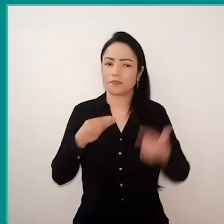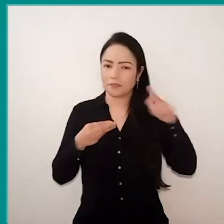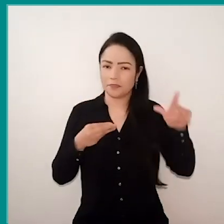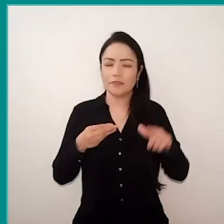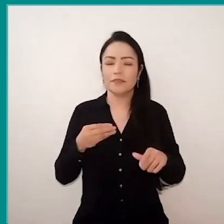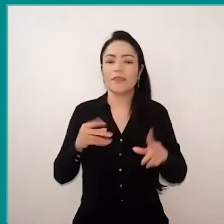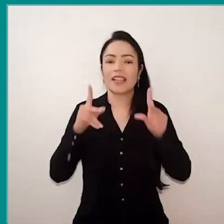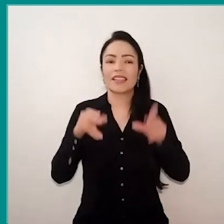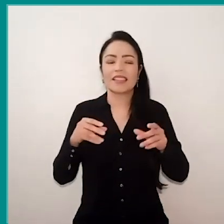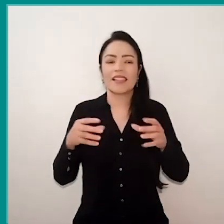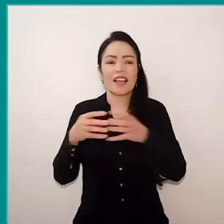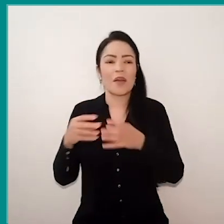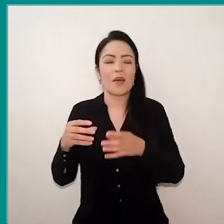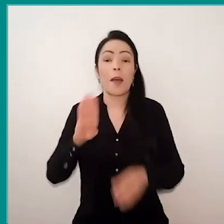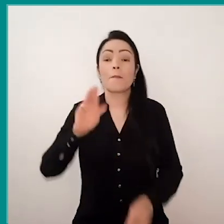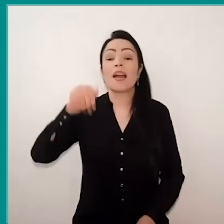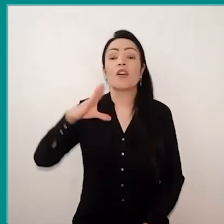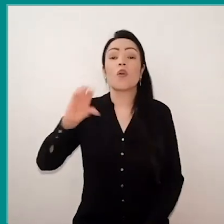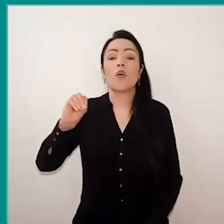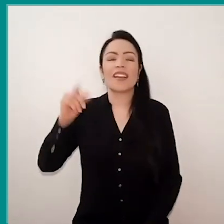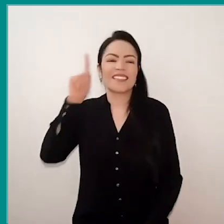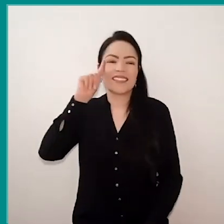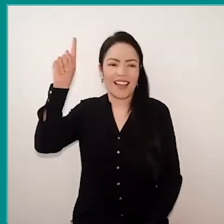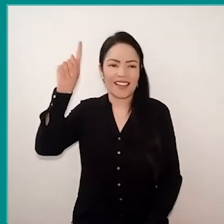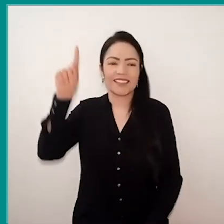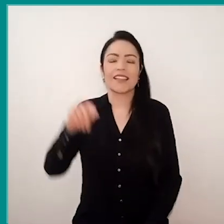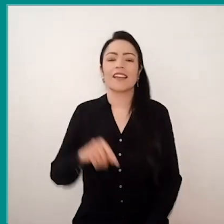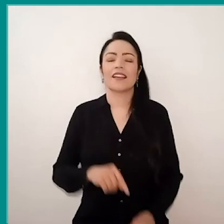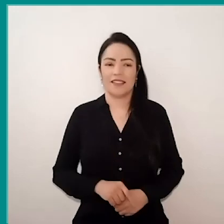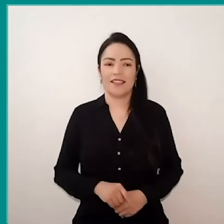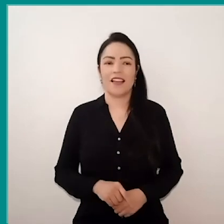from Rio Preto, on which based in that bridge experience,